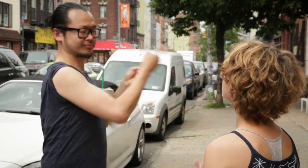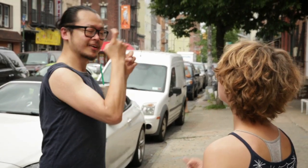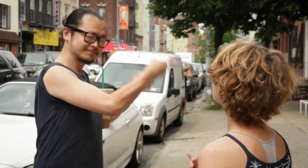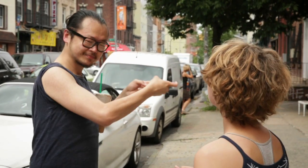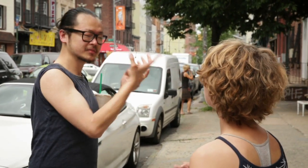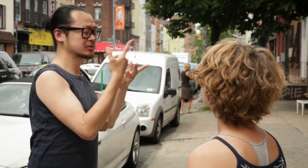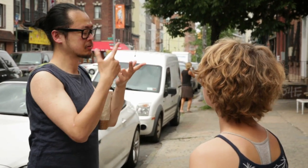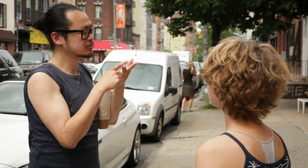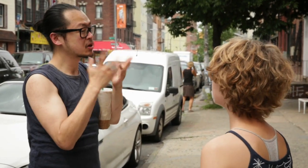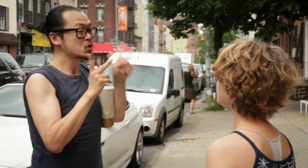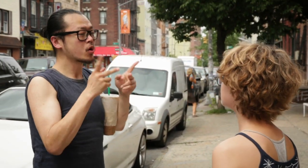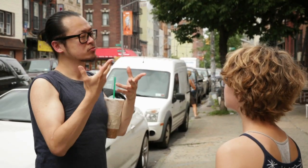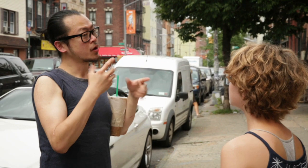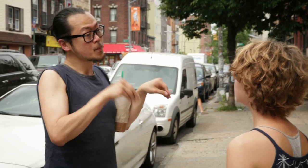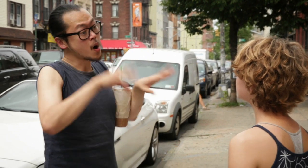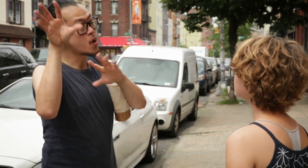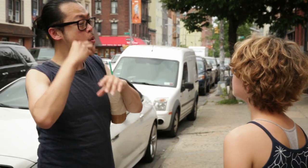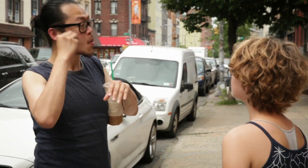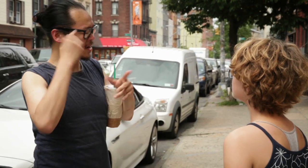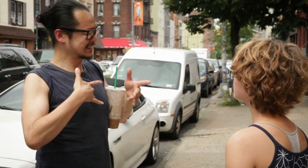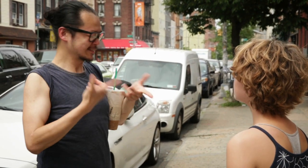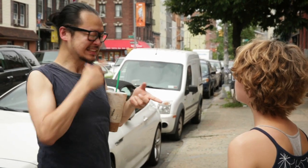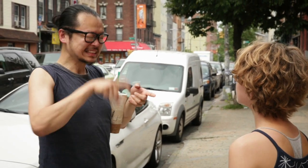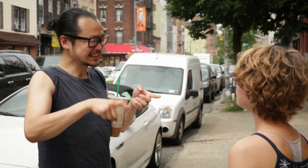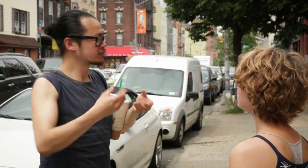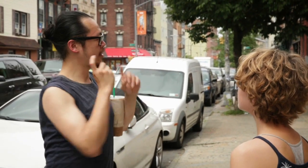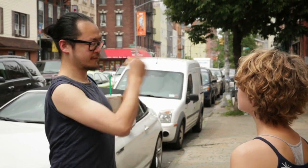Things from people who are in the process of moving.